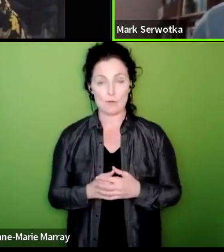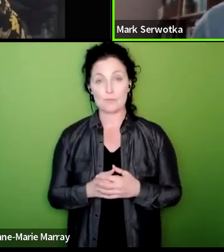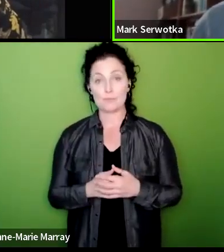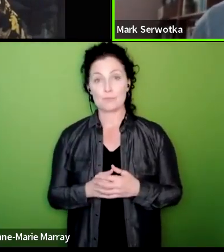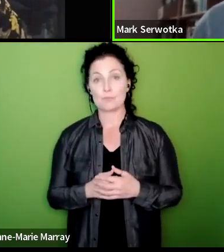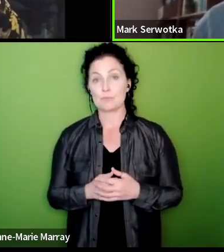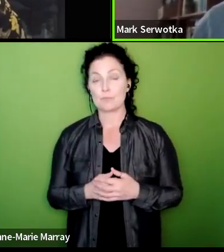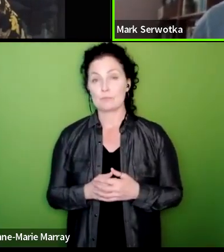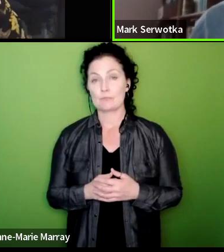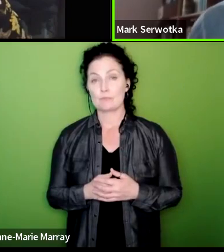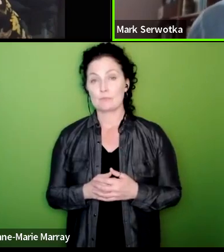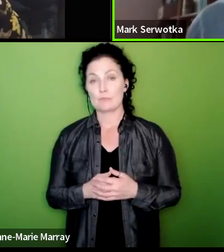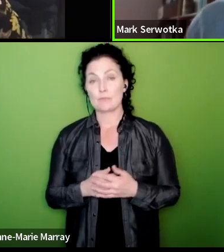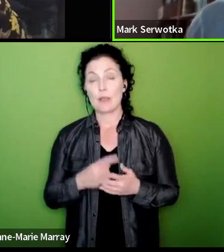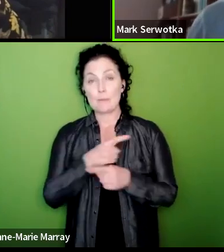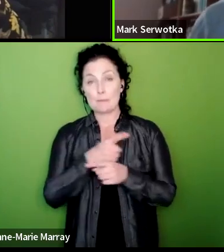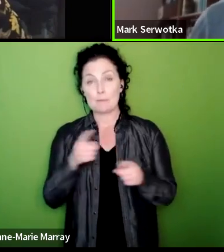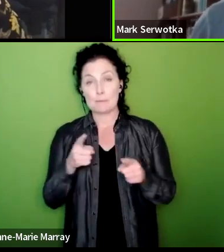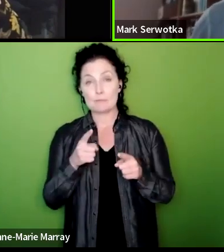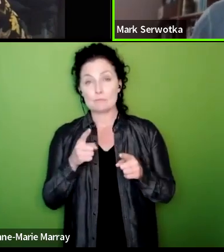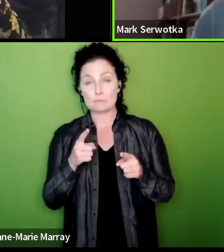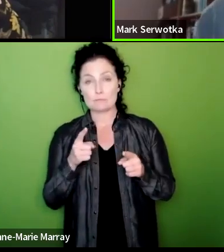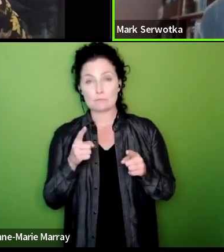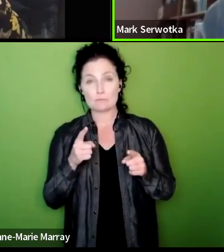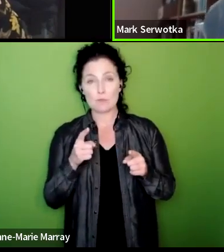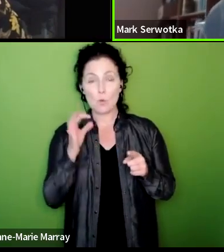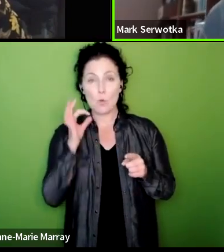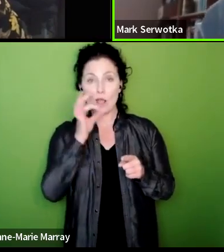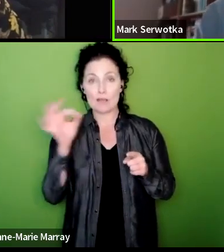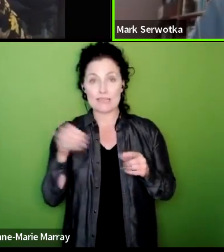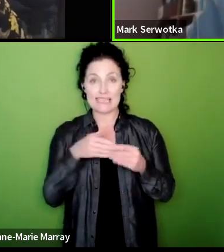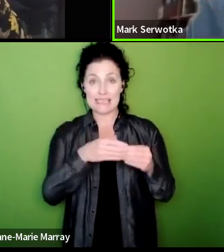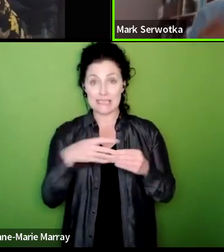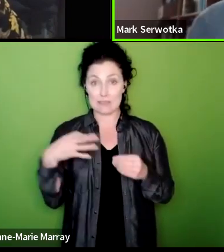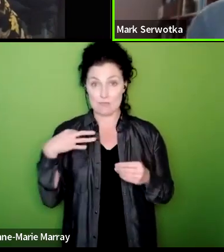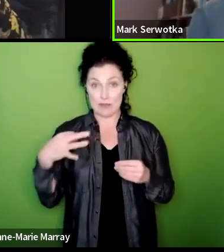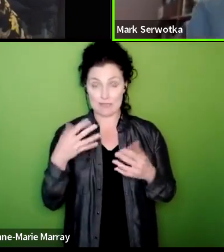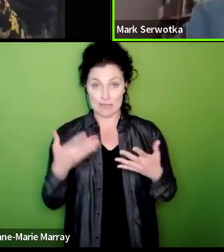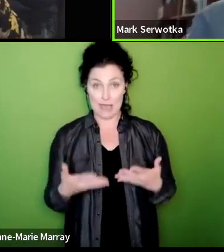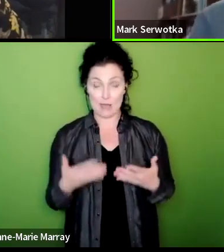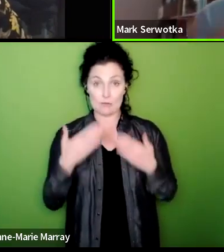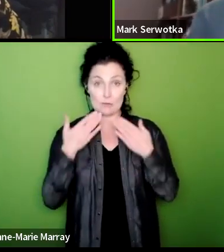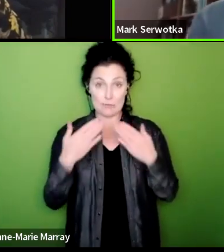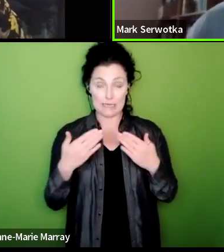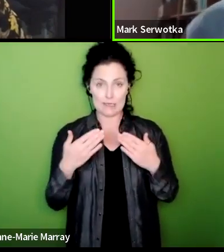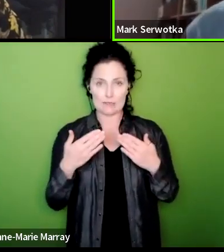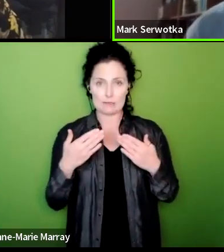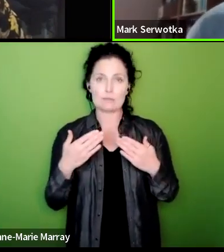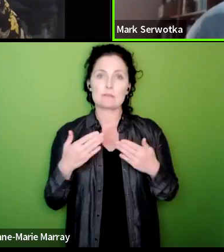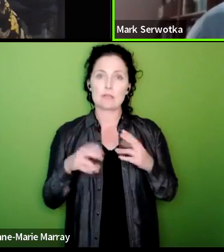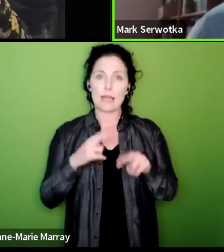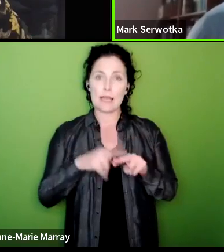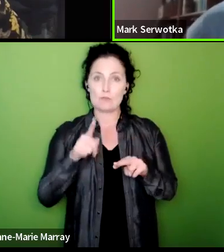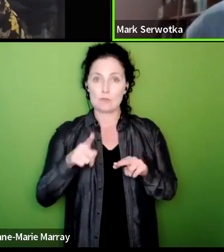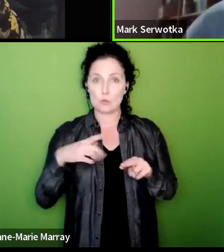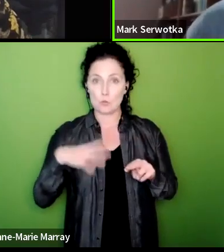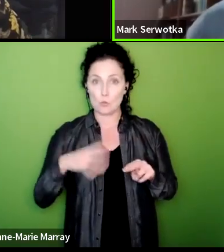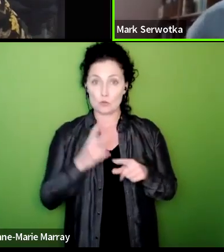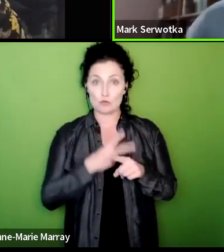lead reps in those areas um in order you know to to tell us if they also wish to be reballoted to